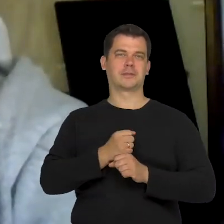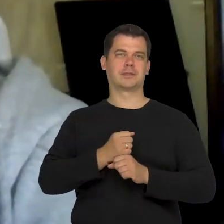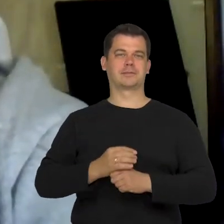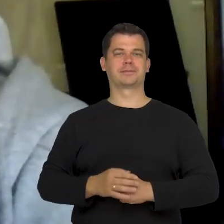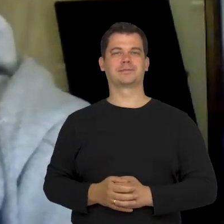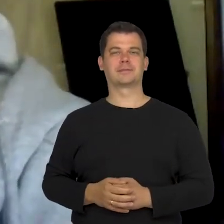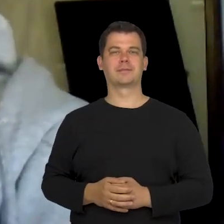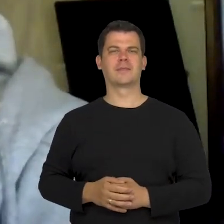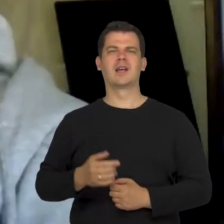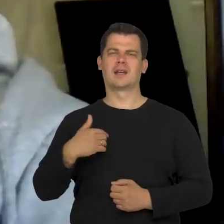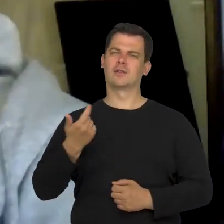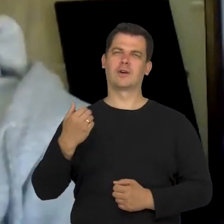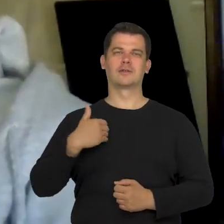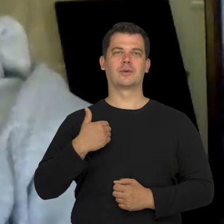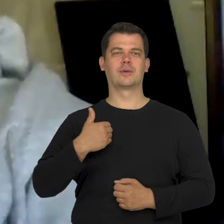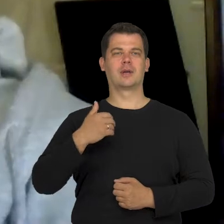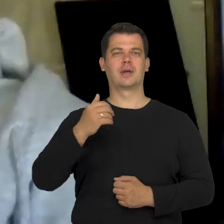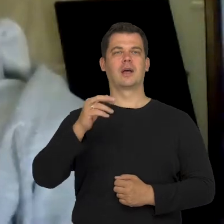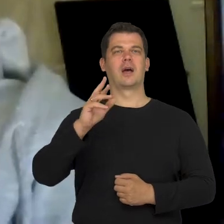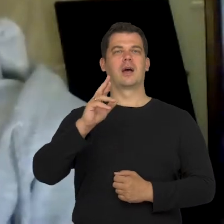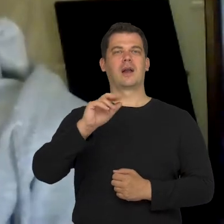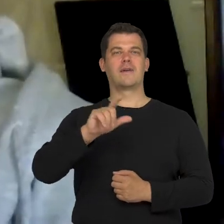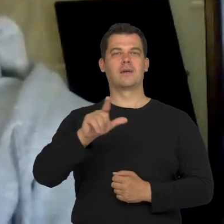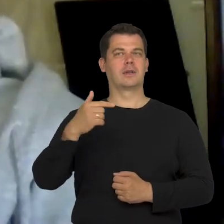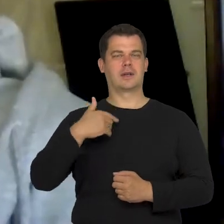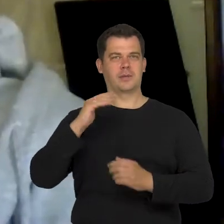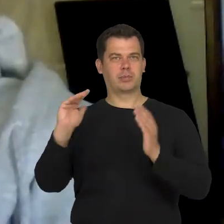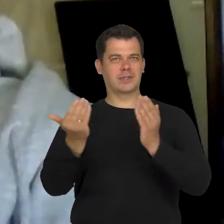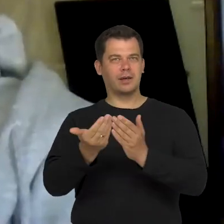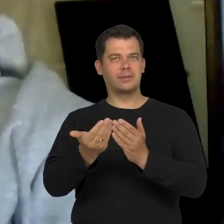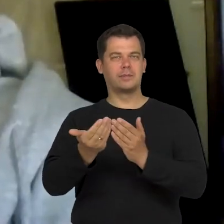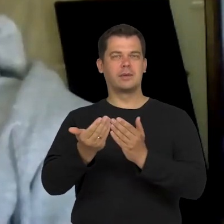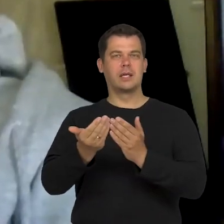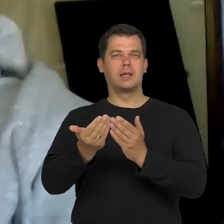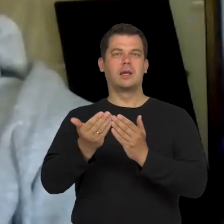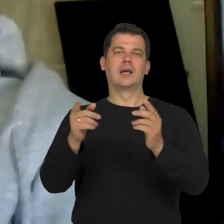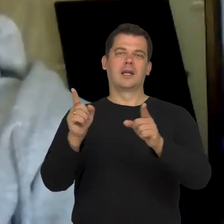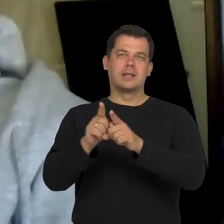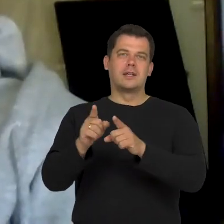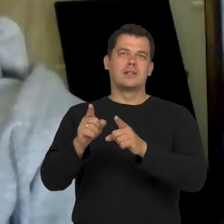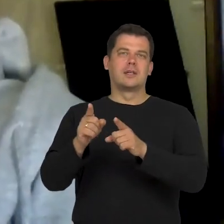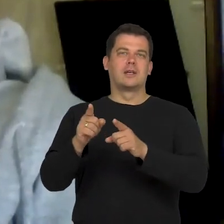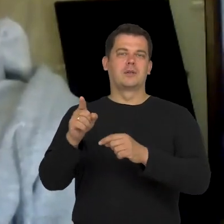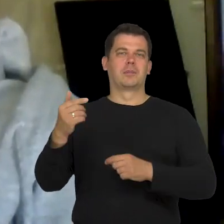I regret not meeting Rafał Urbacki in person. I remember that he just